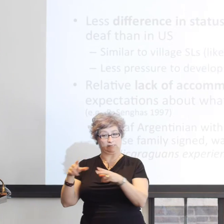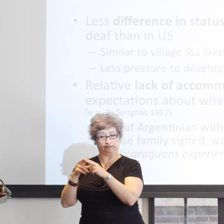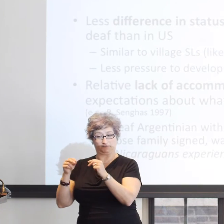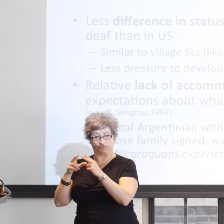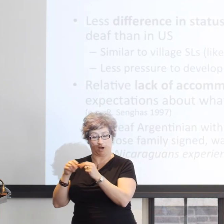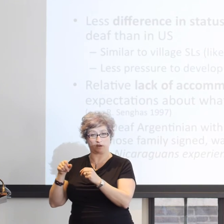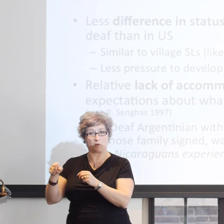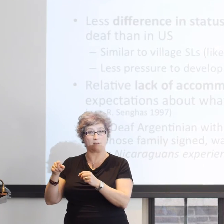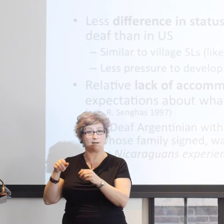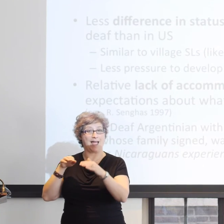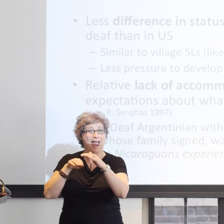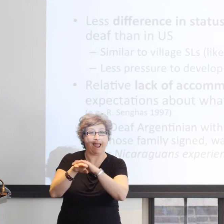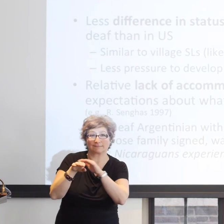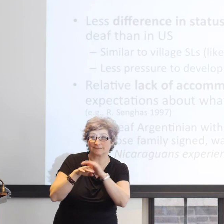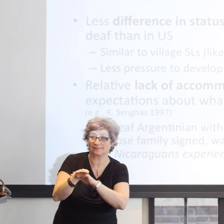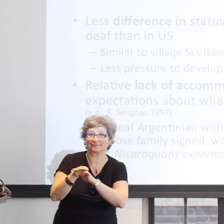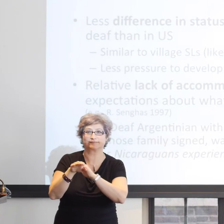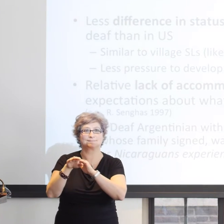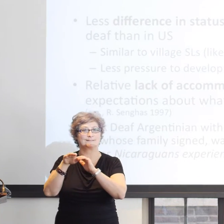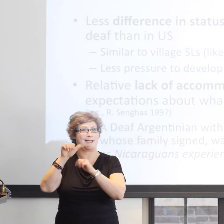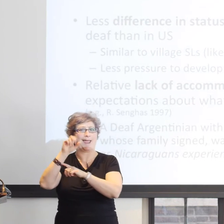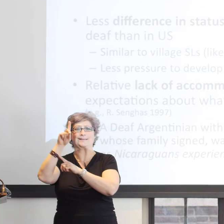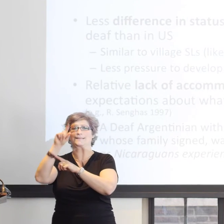He was very happy with his homesign.